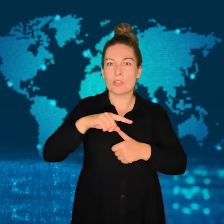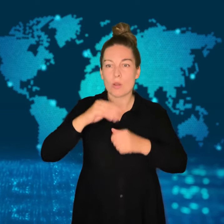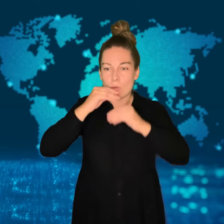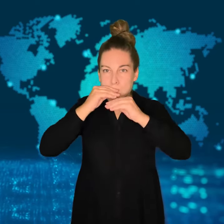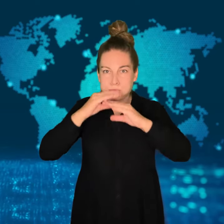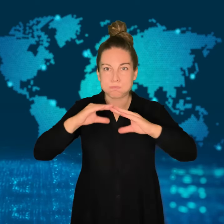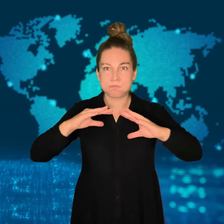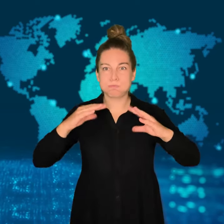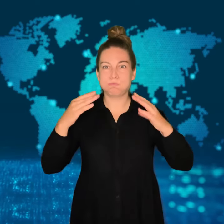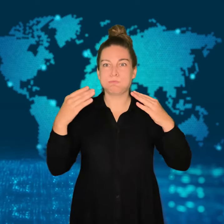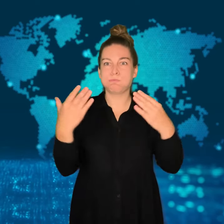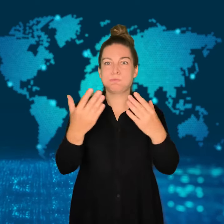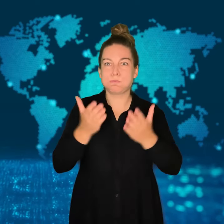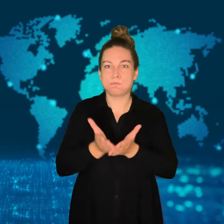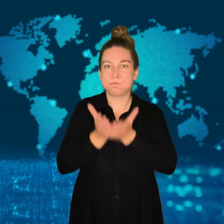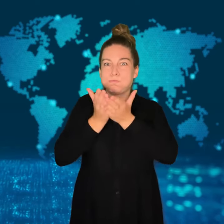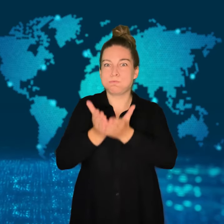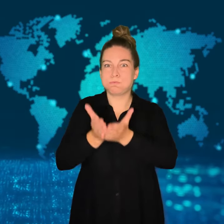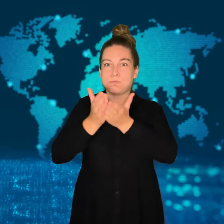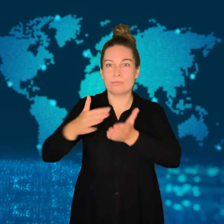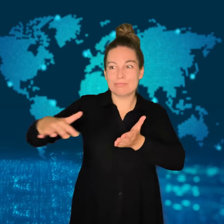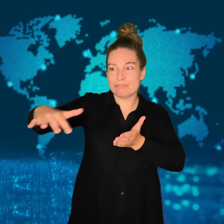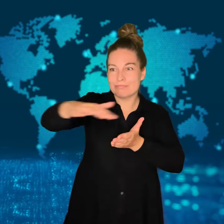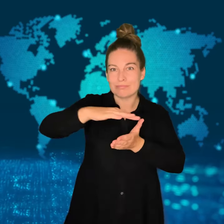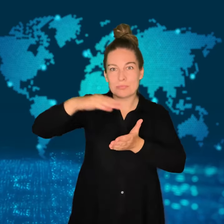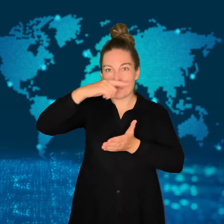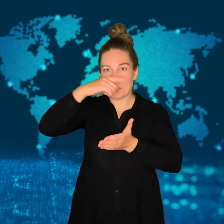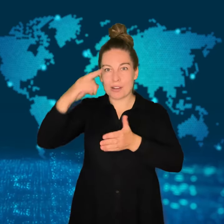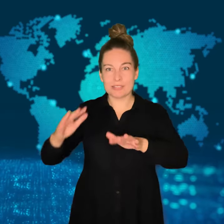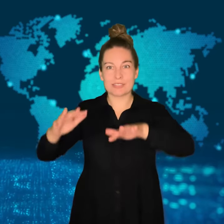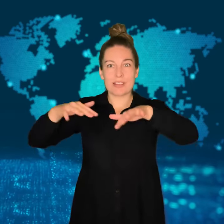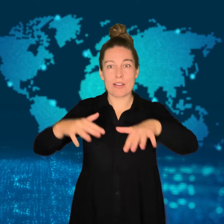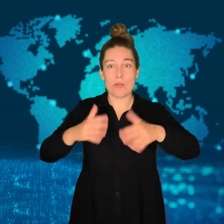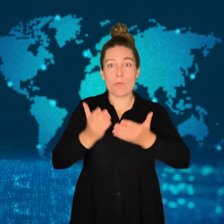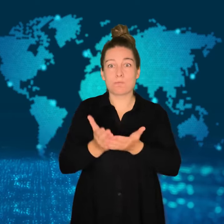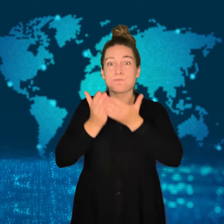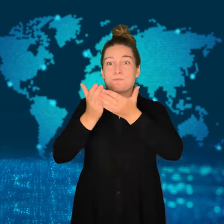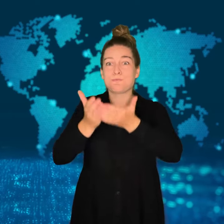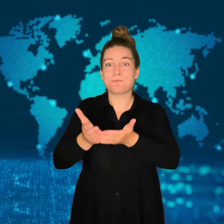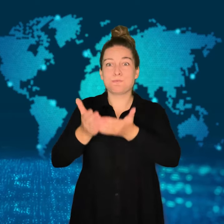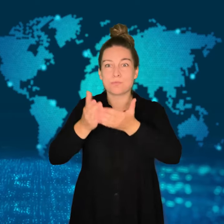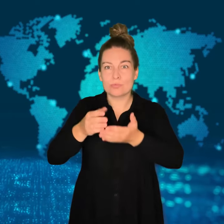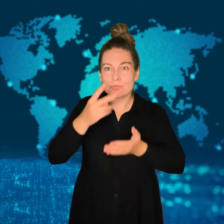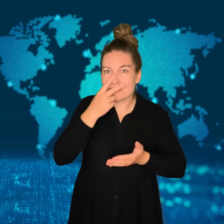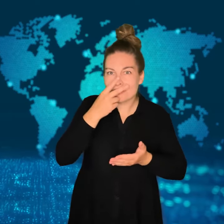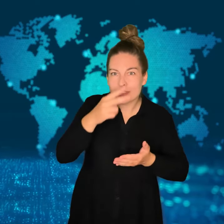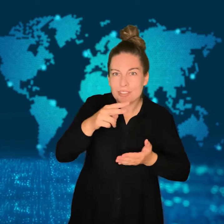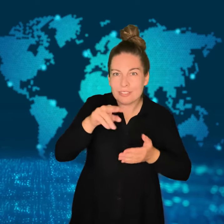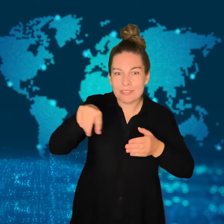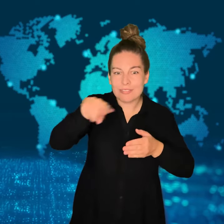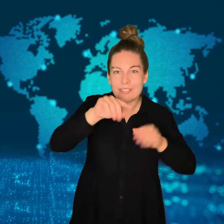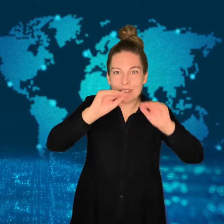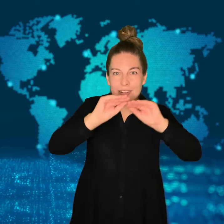the year that Russia illegally annexed Crimea.